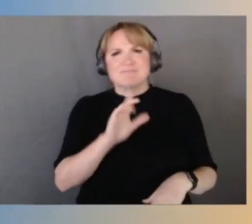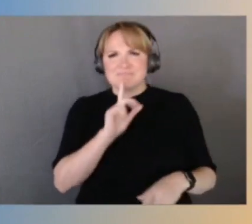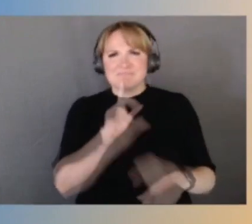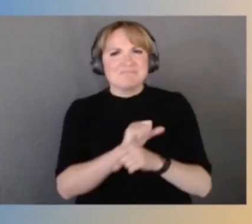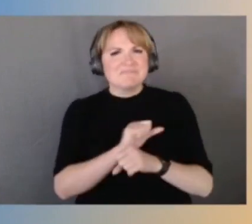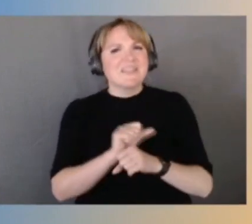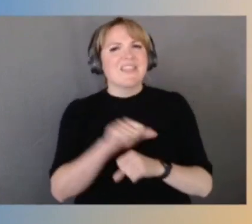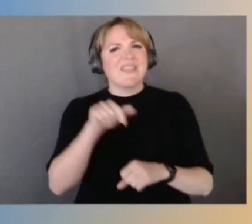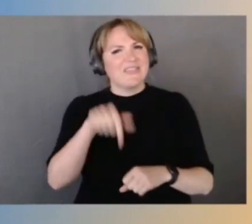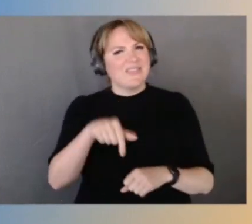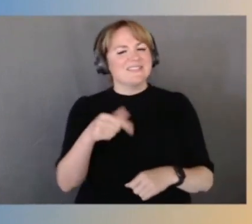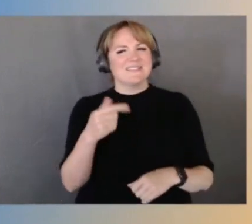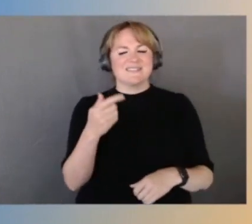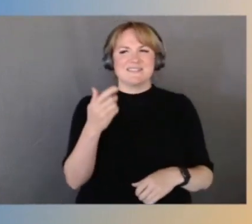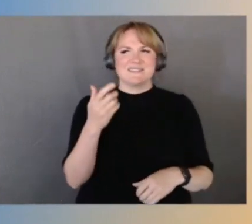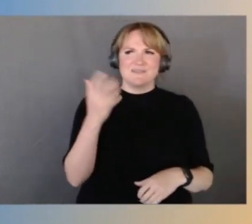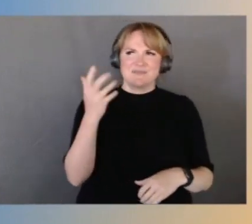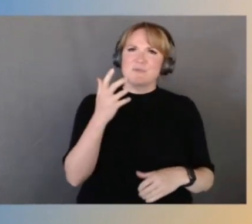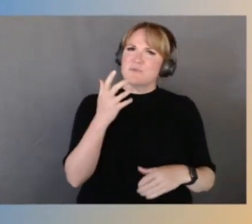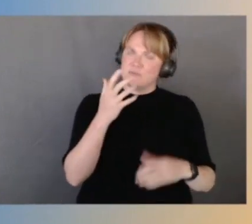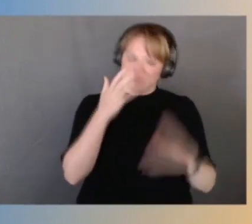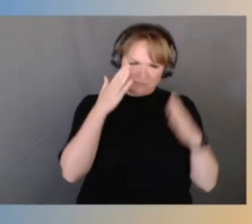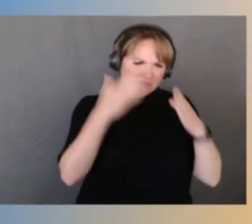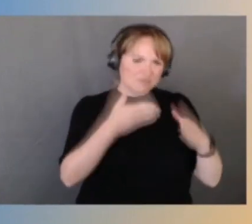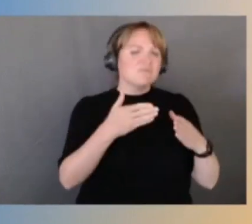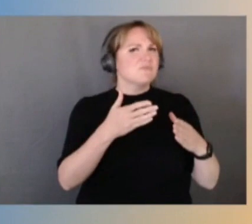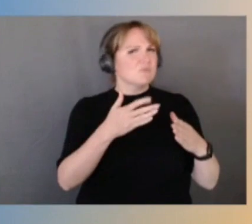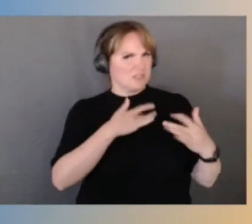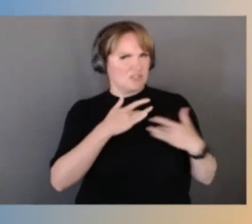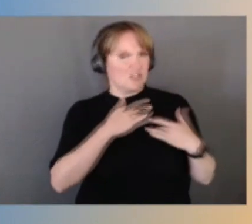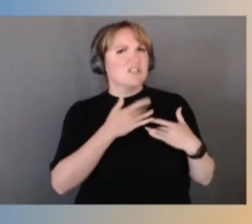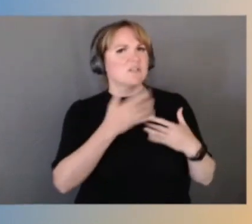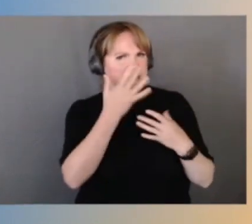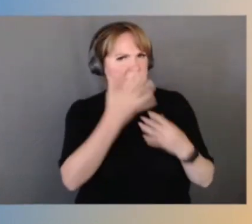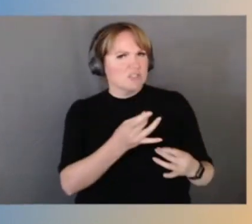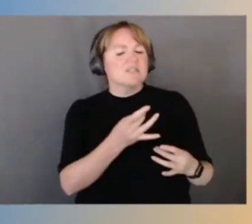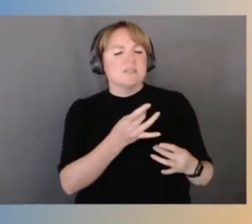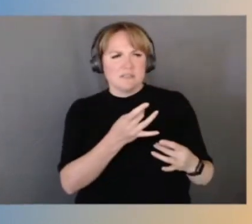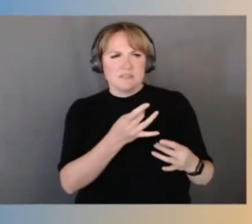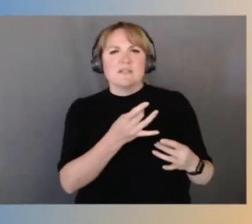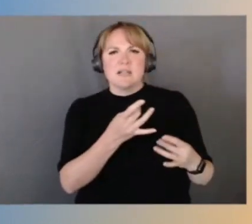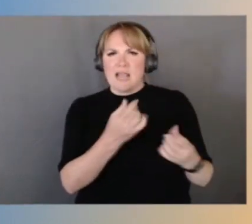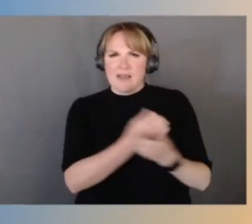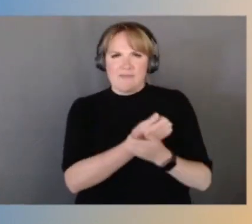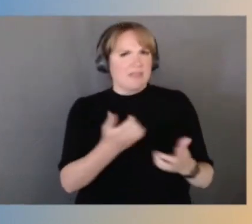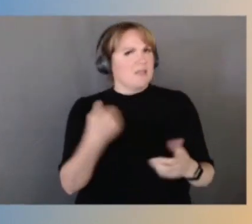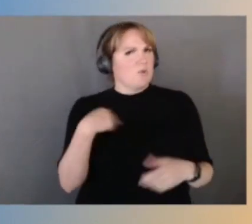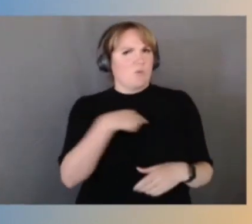great concern to us. And we're trying to make sure that everything we do around here is as sustainable as possible.